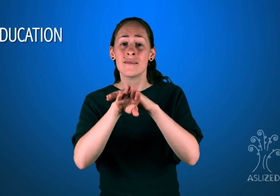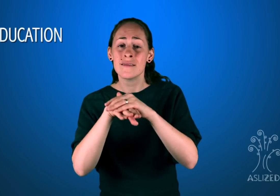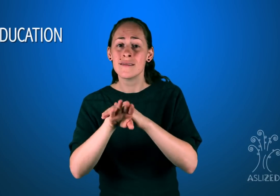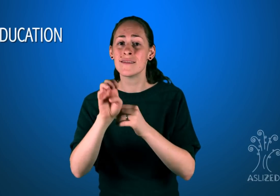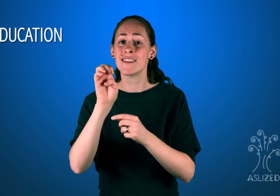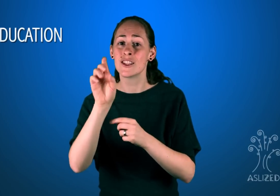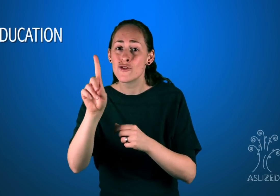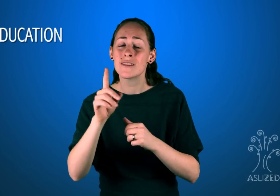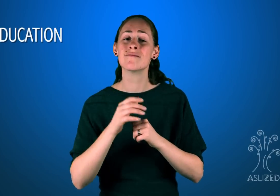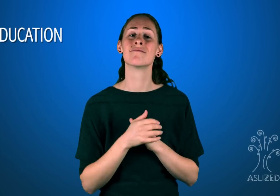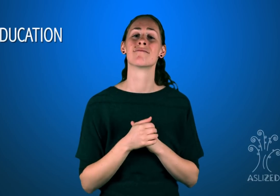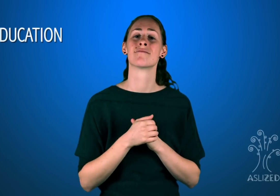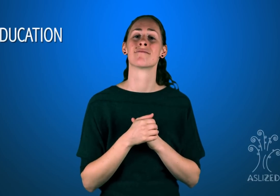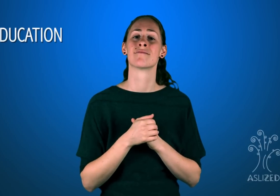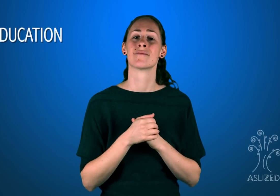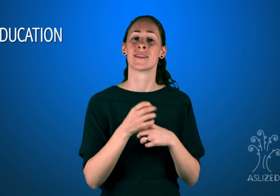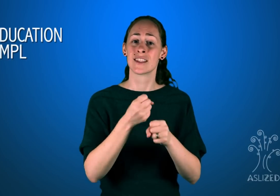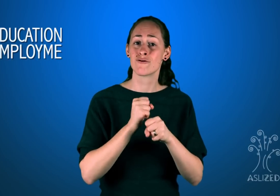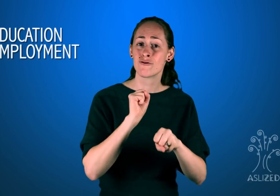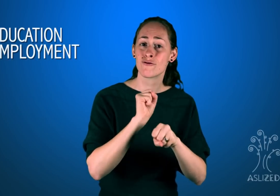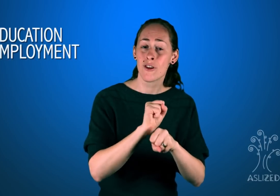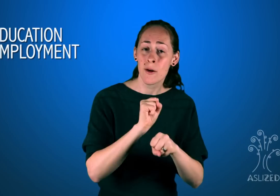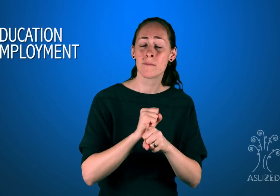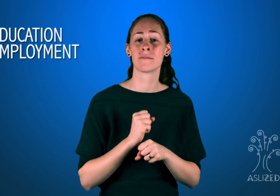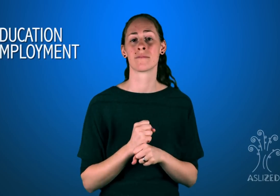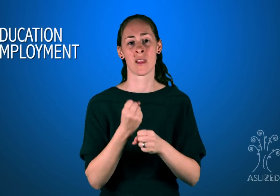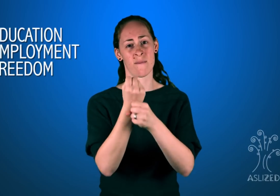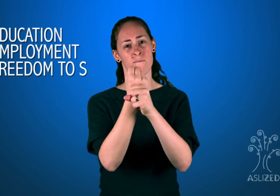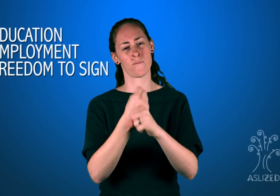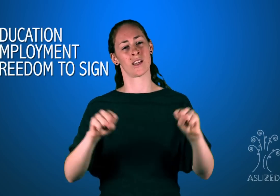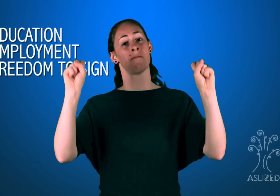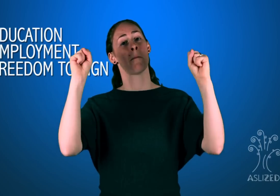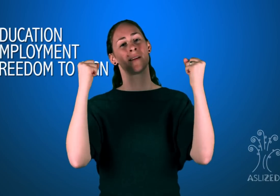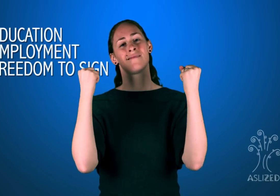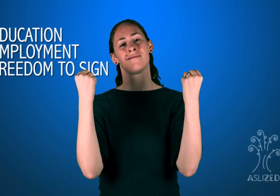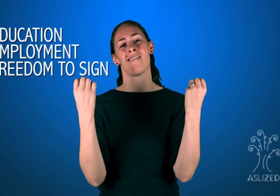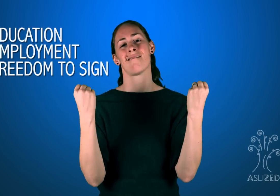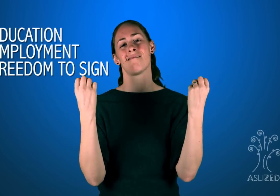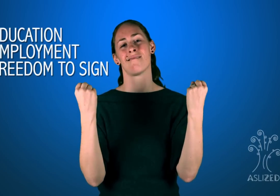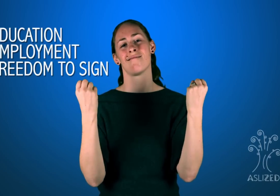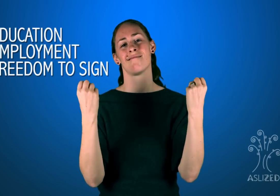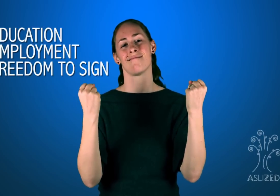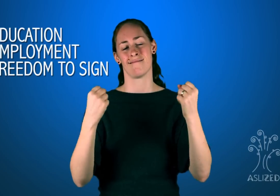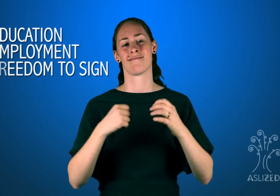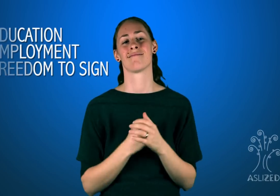access to education, employment, and the freedom to communicate using sign language. However,